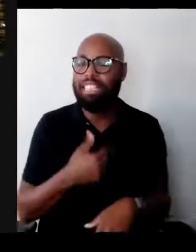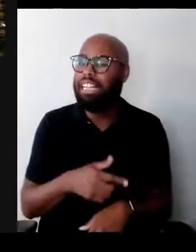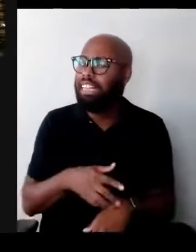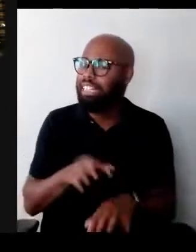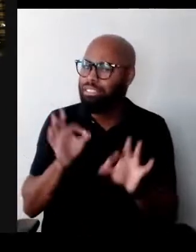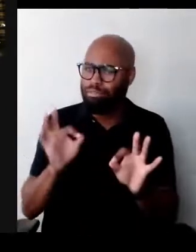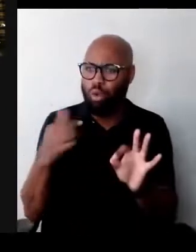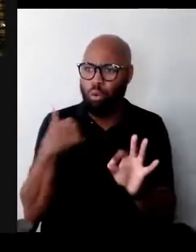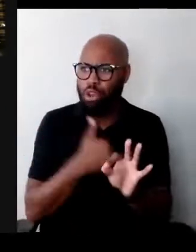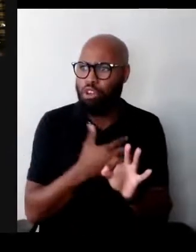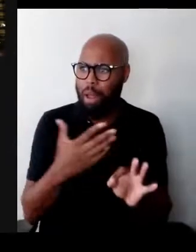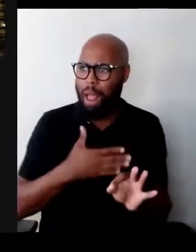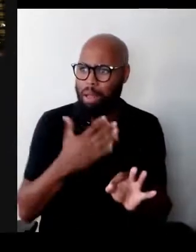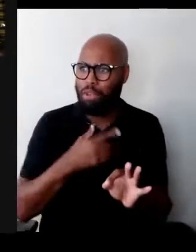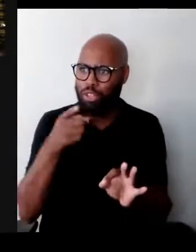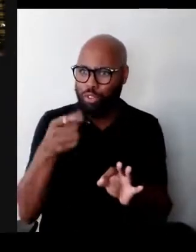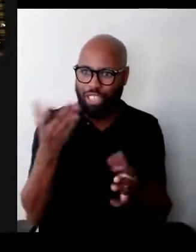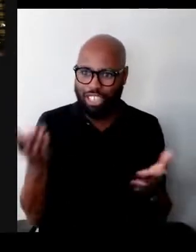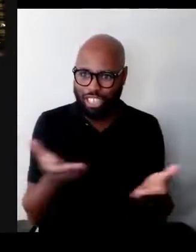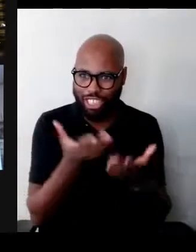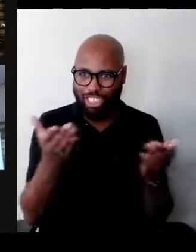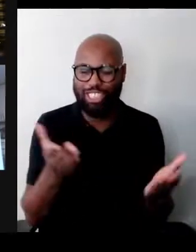And last but not least, Ilse Melamid.